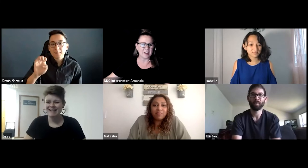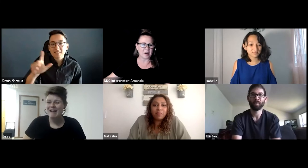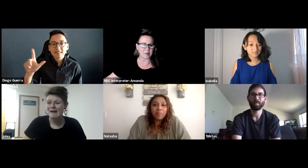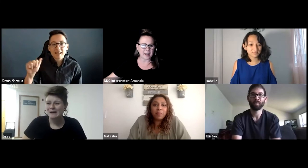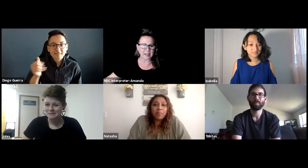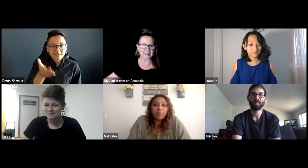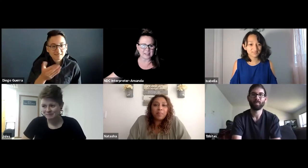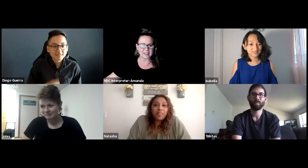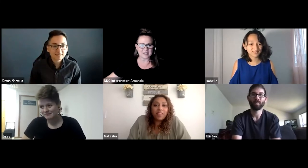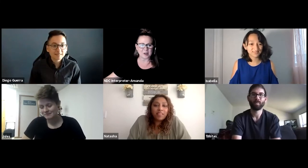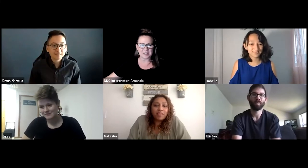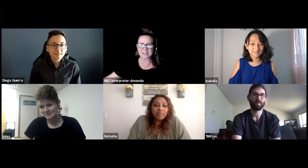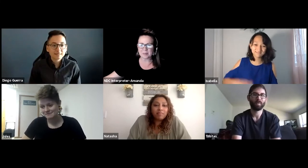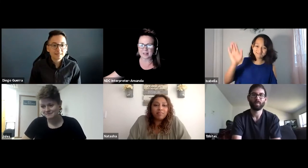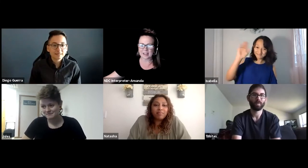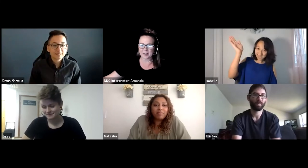Alright, I'd like to hand it over to Isabella now.